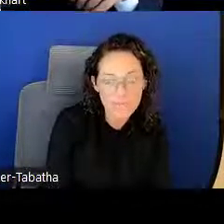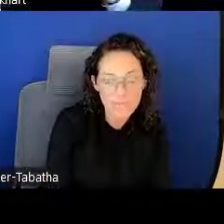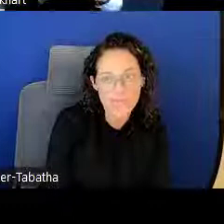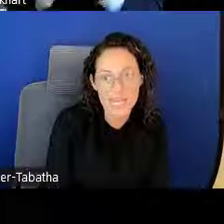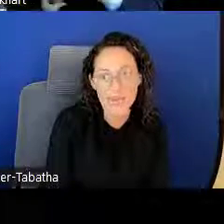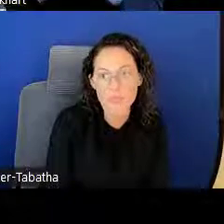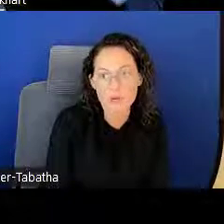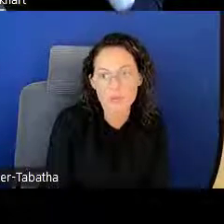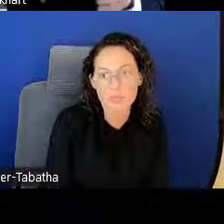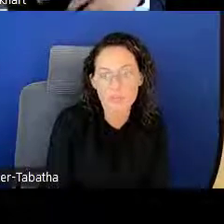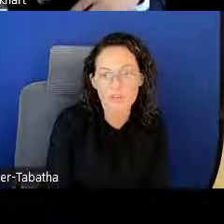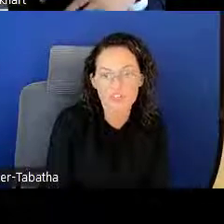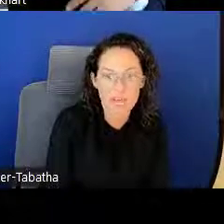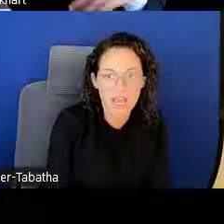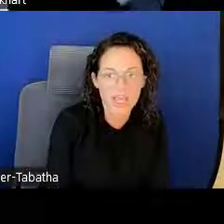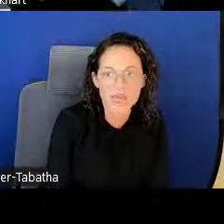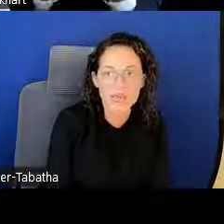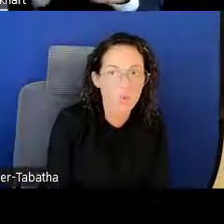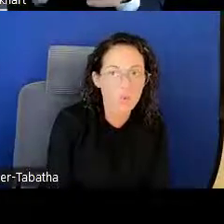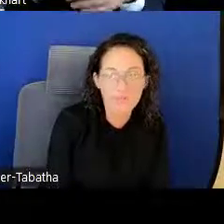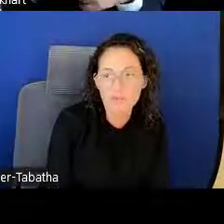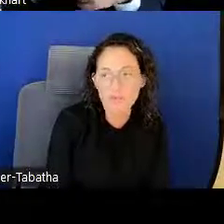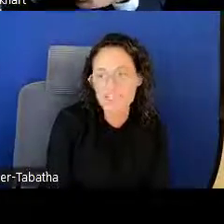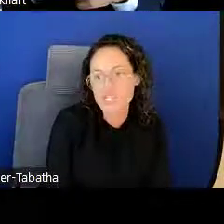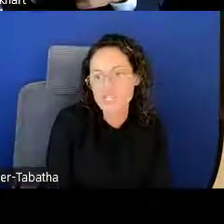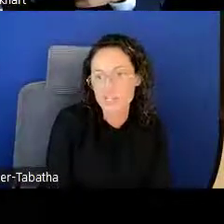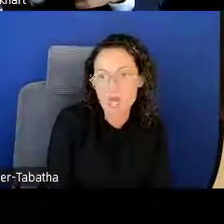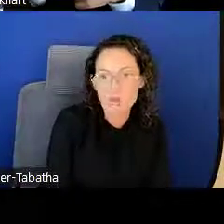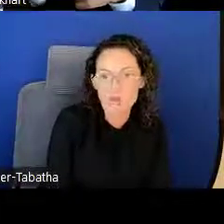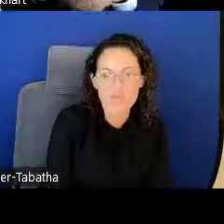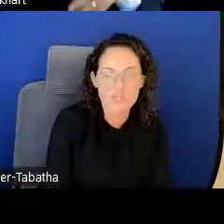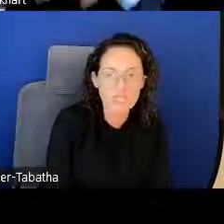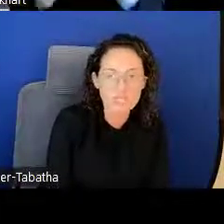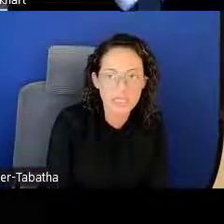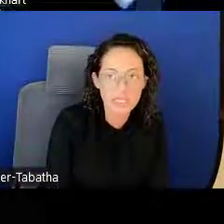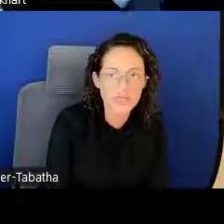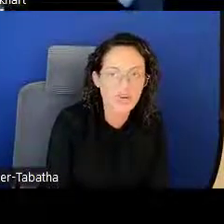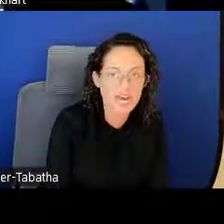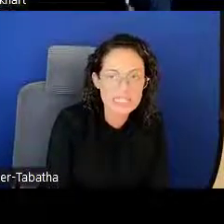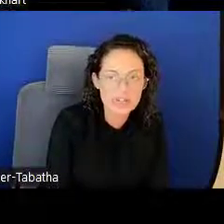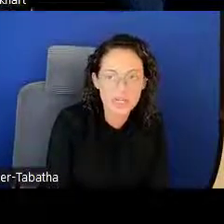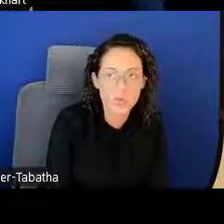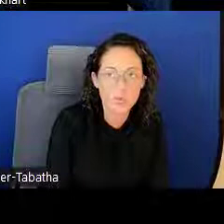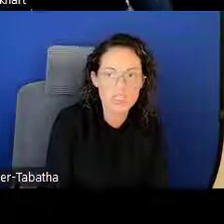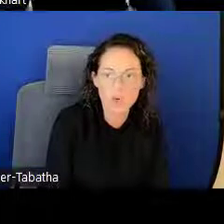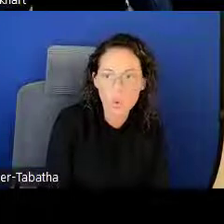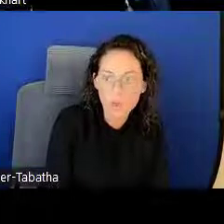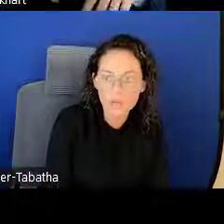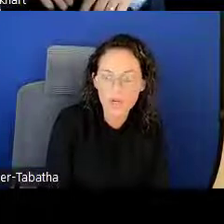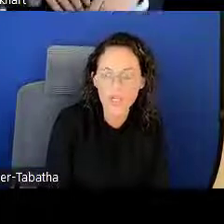That tab is where you'd be able to find more information about eligibility, criteria, what's required,